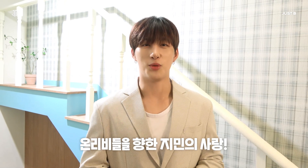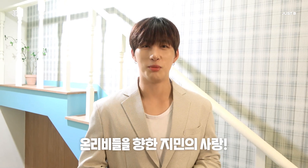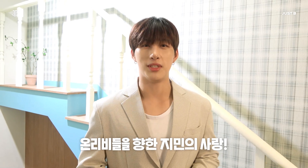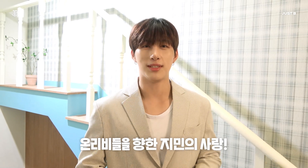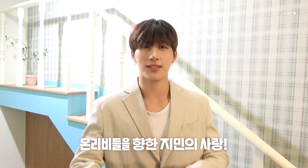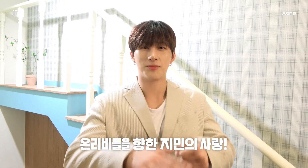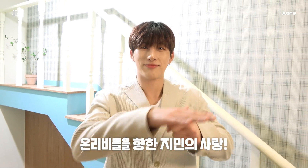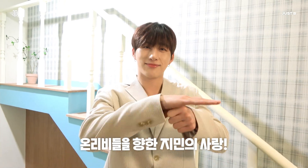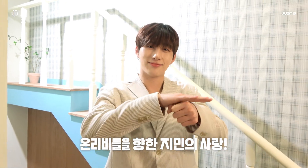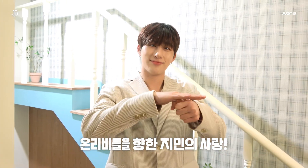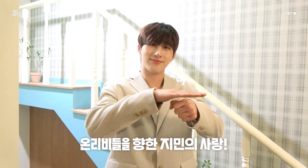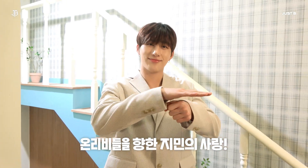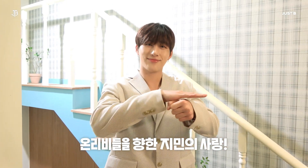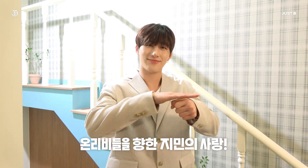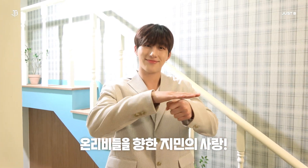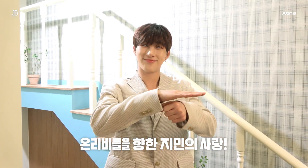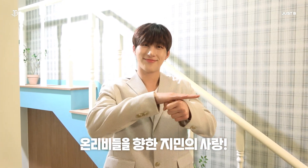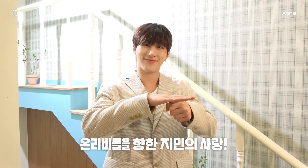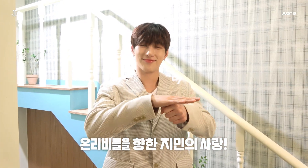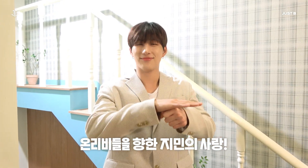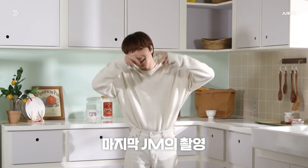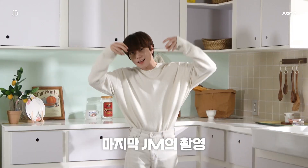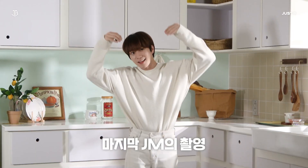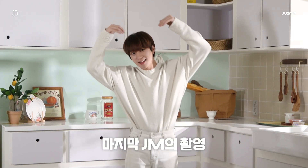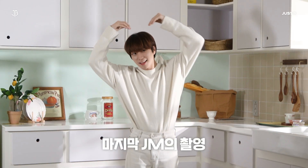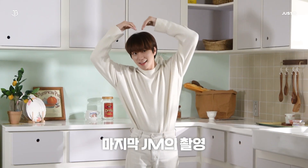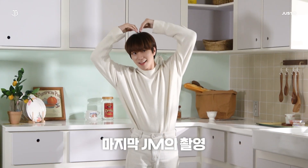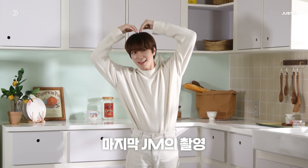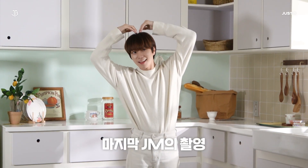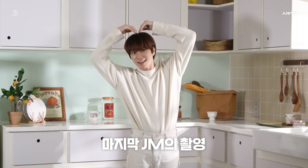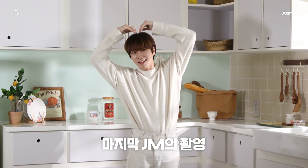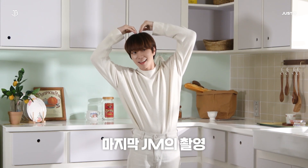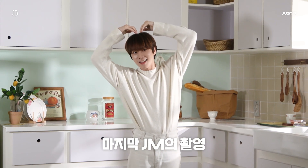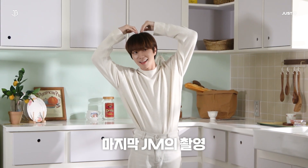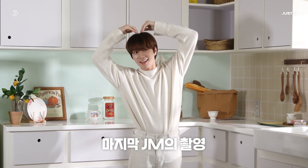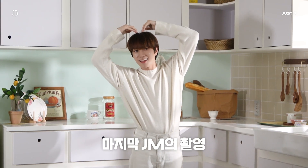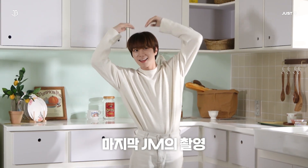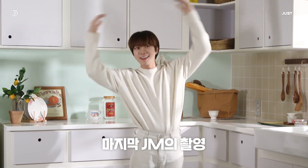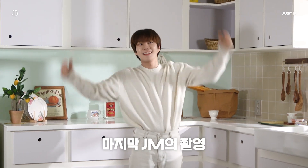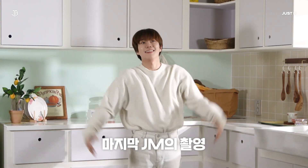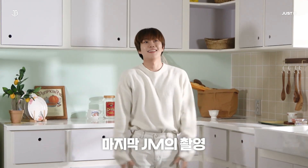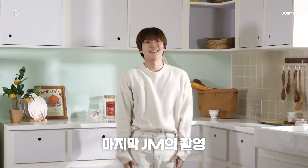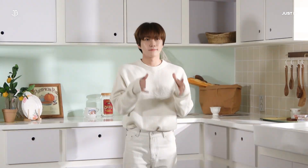ONLY B (I love you) [JM is the last to shoot the video]